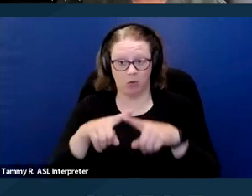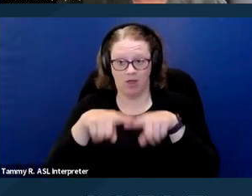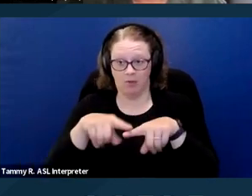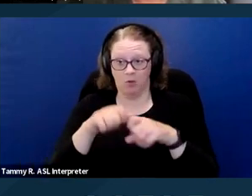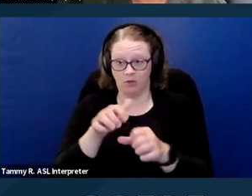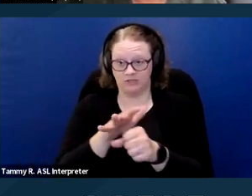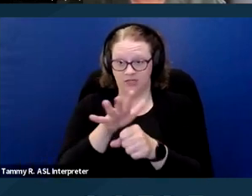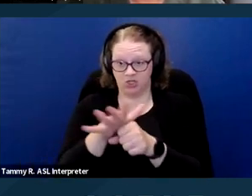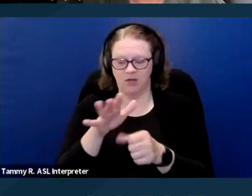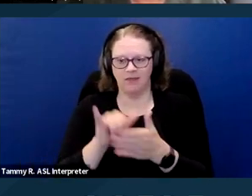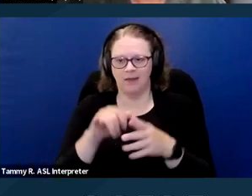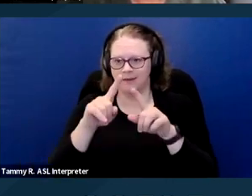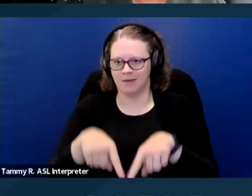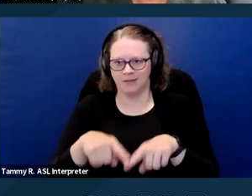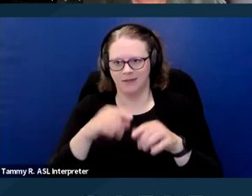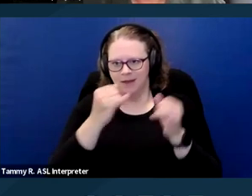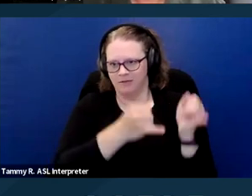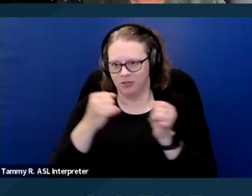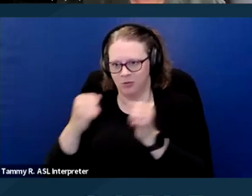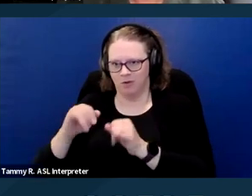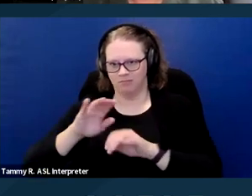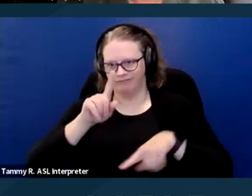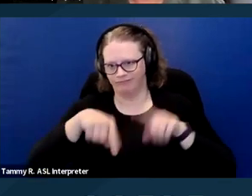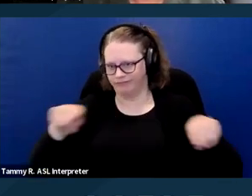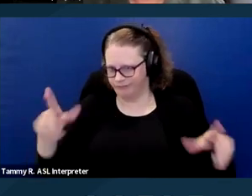on a case by case basis. Next slide please.